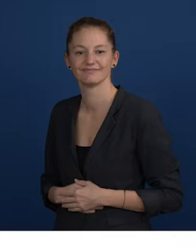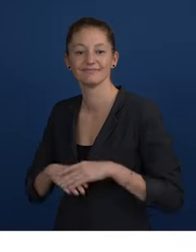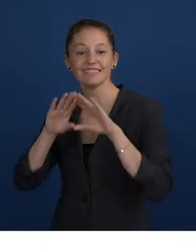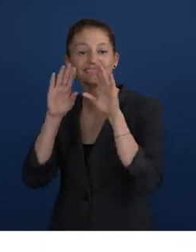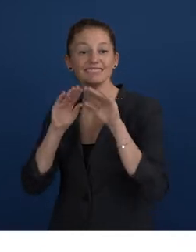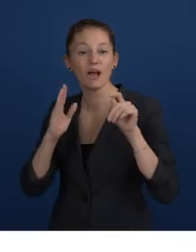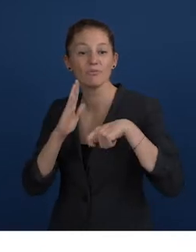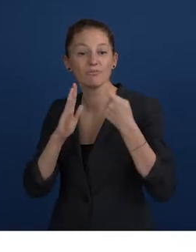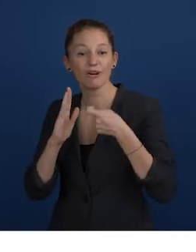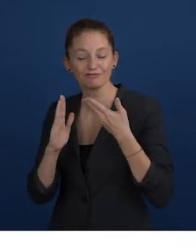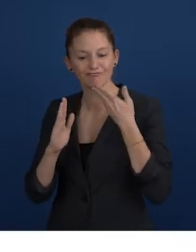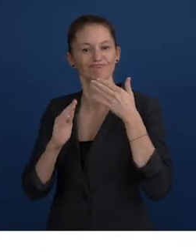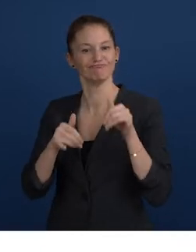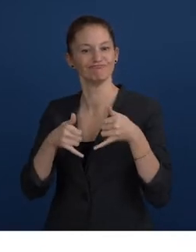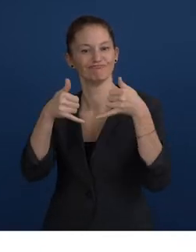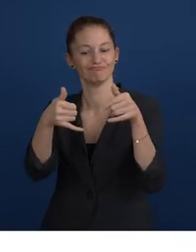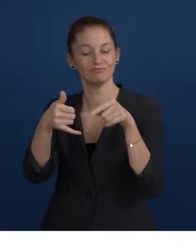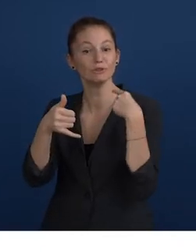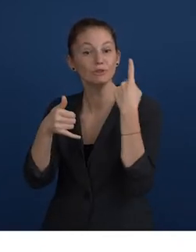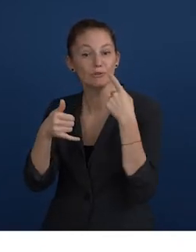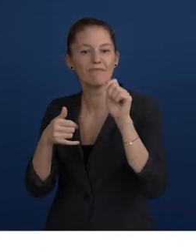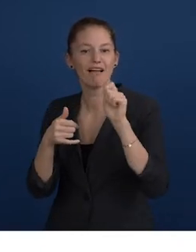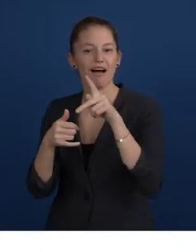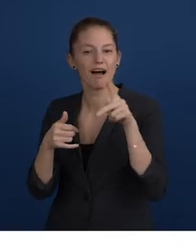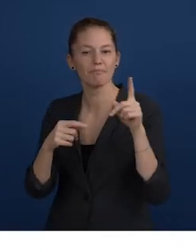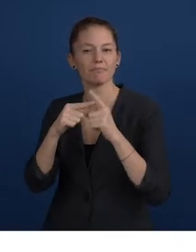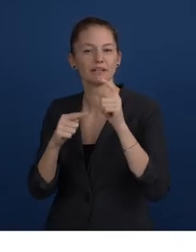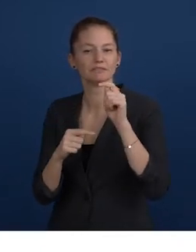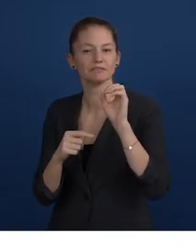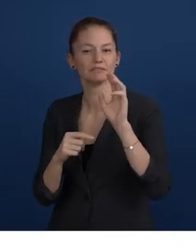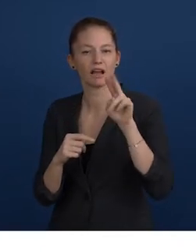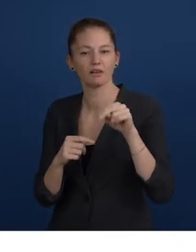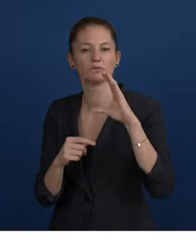Zero Project proudly presents Awardee of the day: App&Town Compagnon